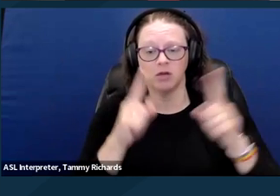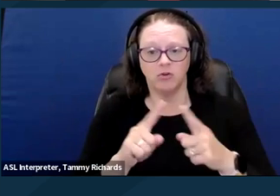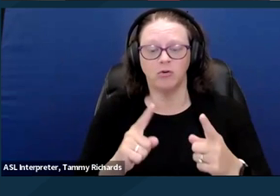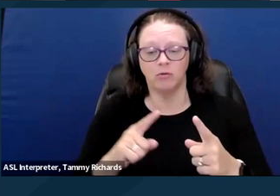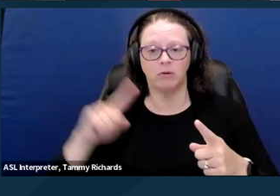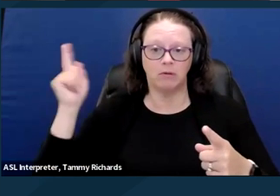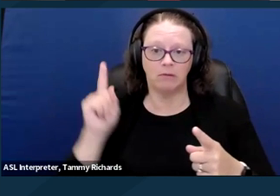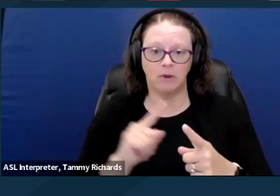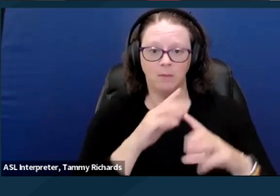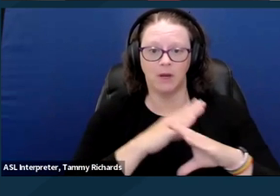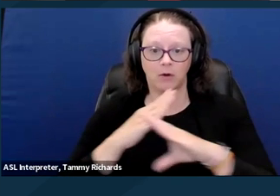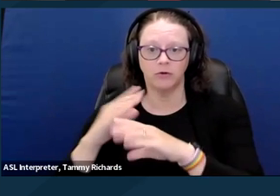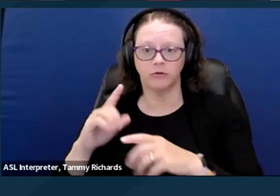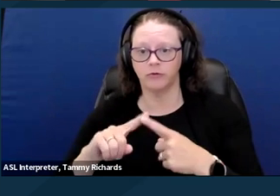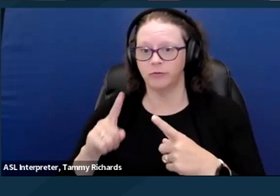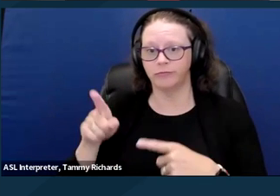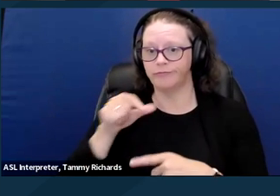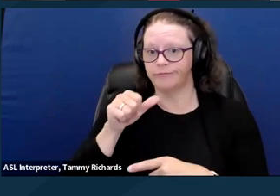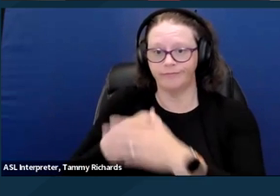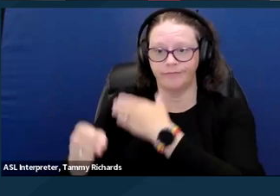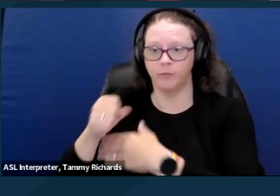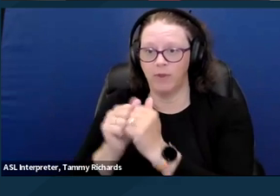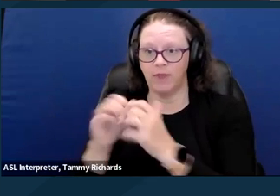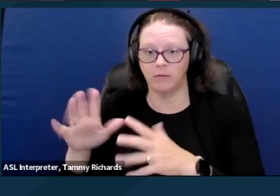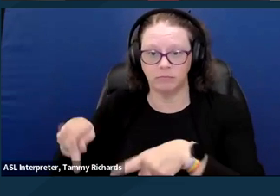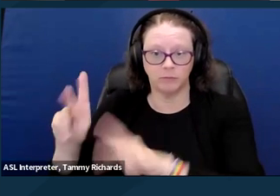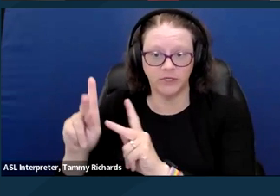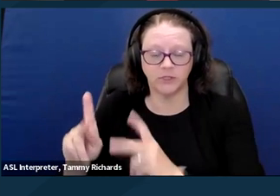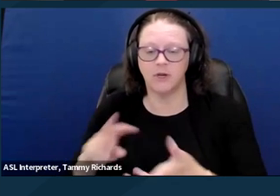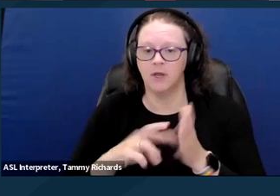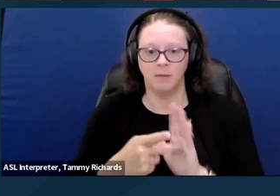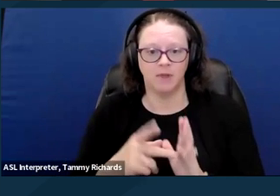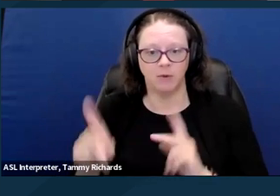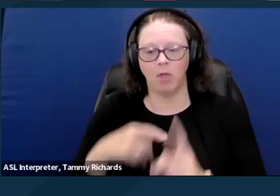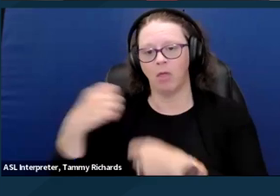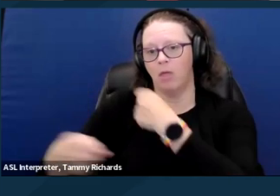who do not need to be there. And due to systemic racism,